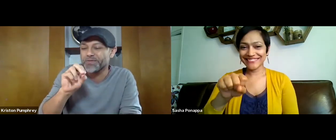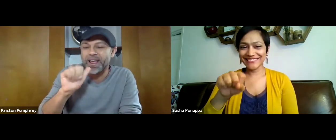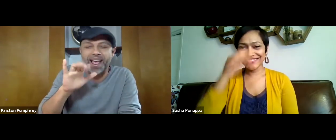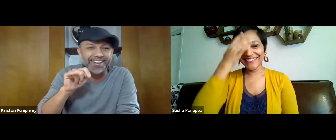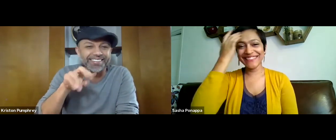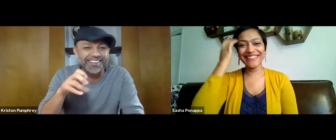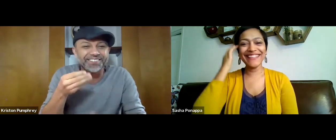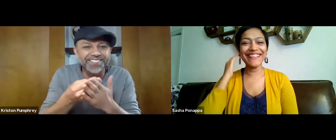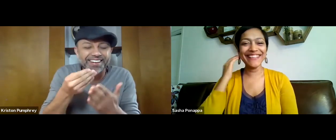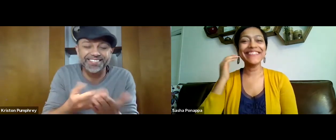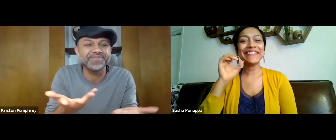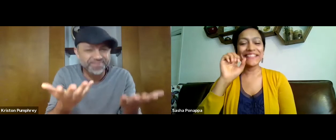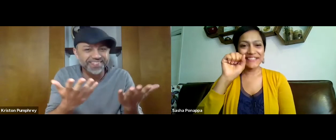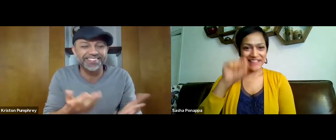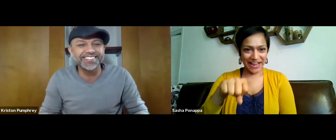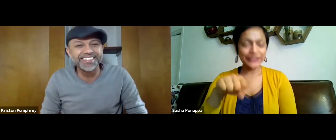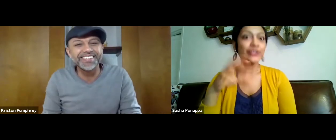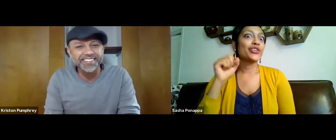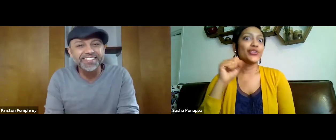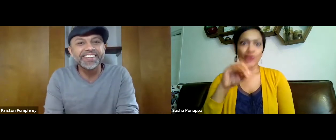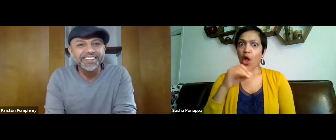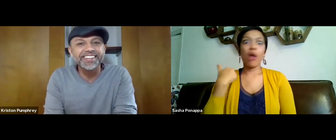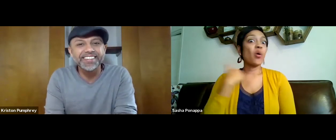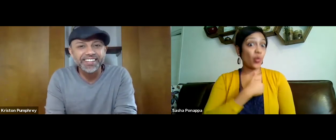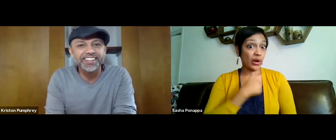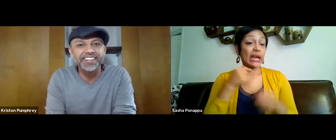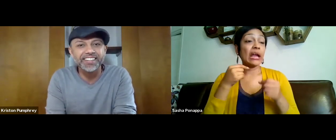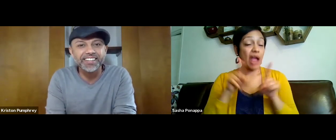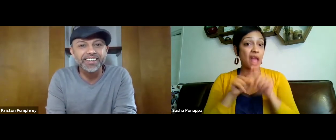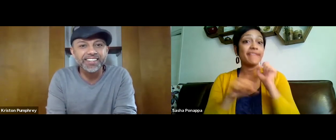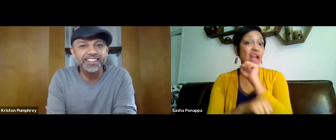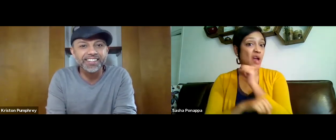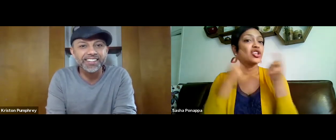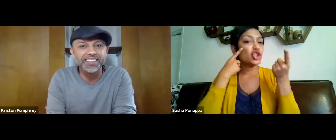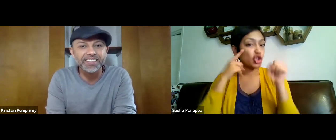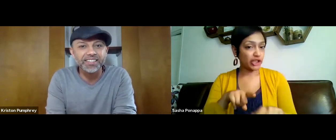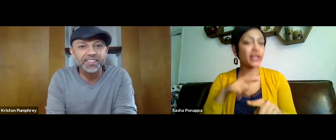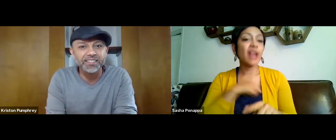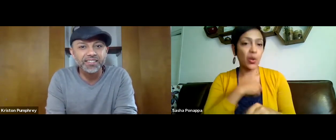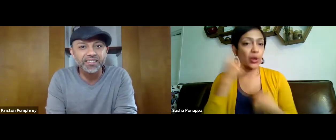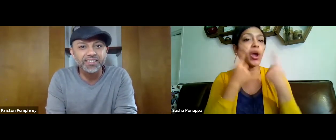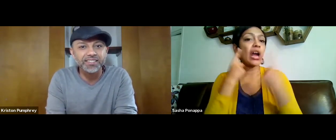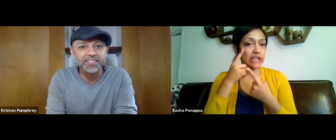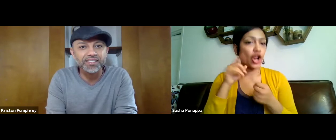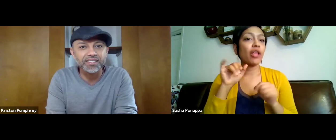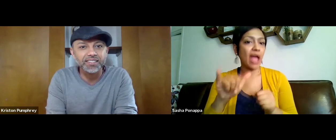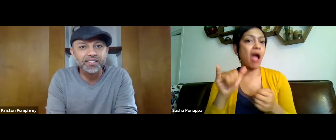Yes, sorry, that's what I meant, retroactive spending, how does that work? We as a foundation agreed